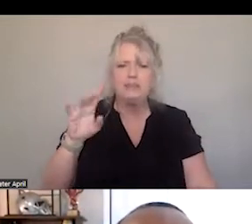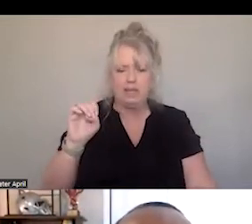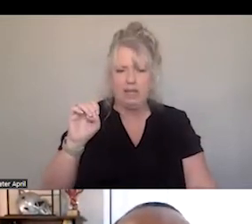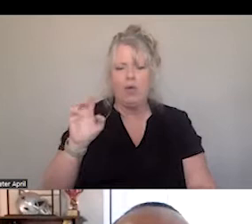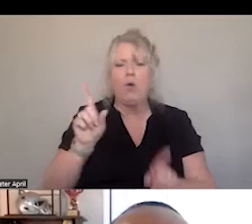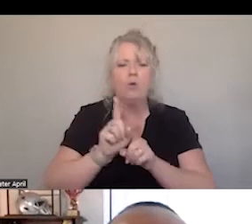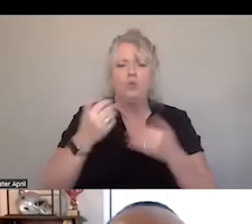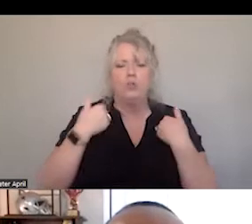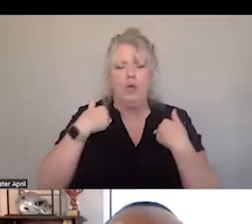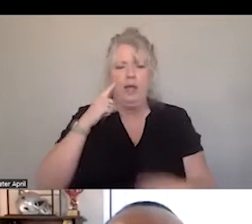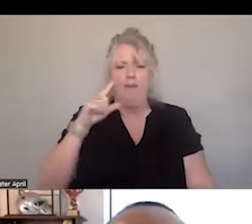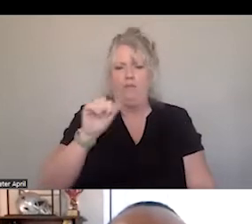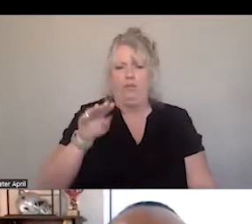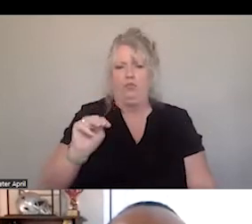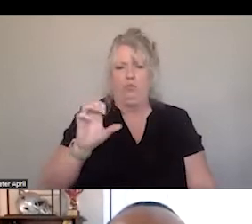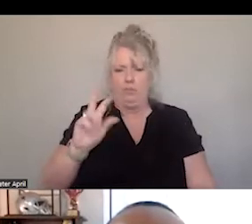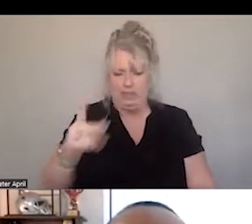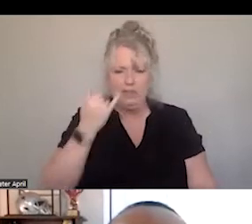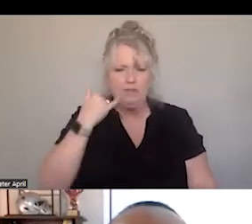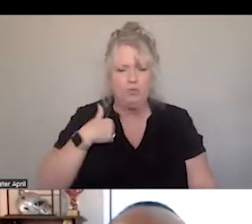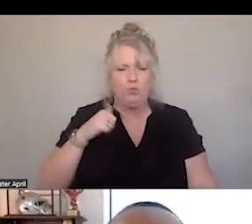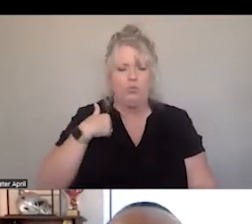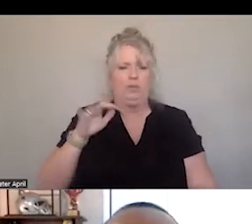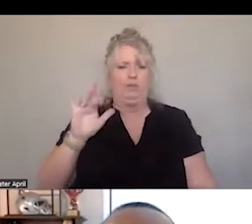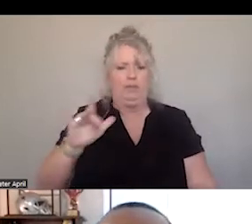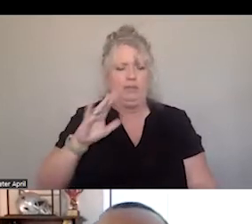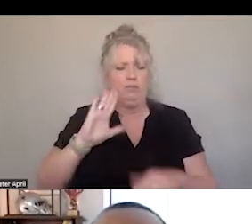LINK HERE, WHERE IF YOU CLICK ON THE ZOOM LINK, YOU GET ACCESS TO RESOURCES. YOU GET ACCESS TO